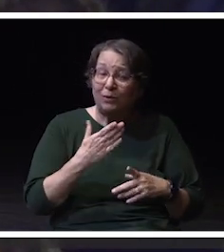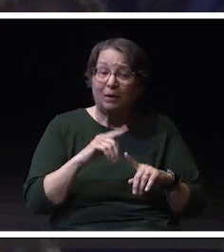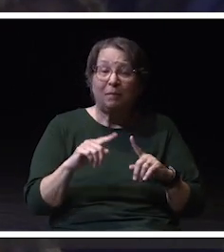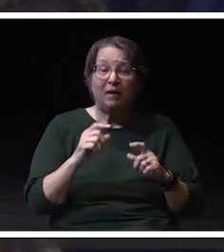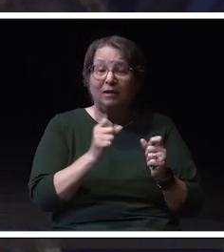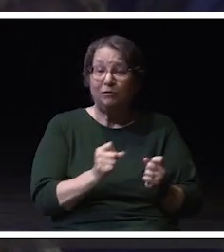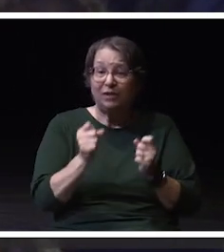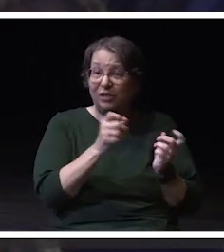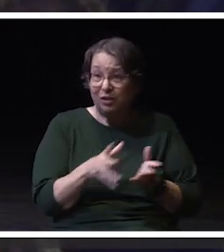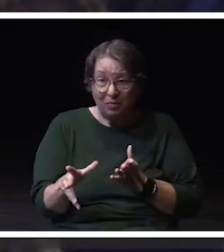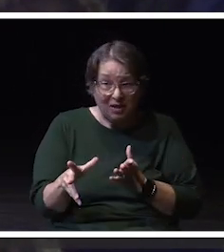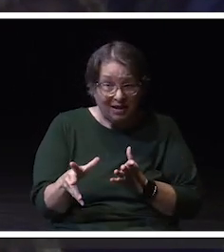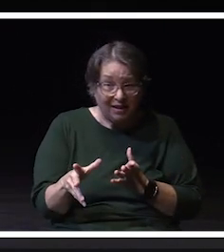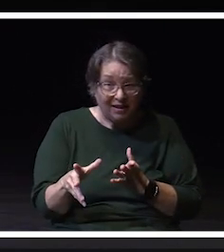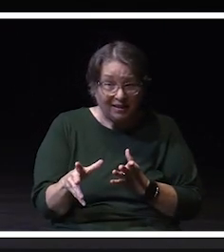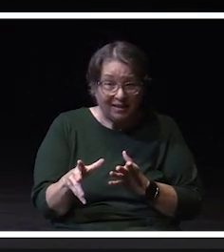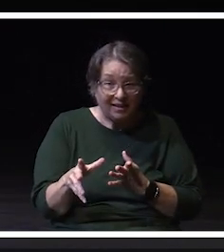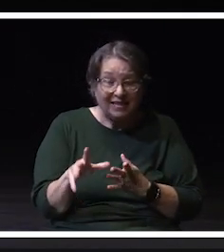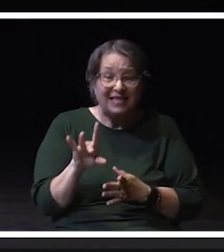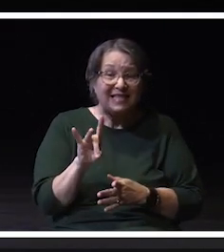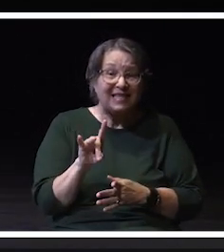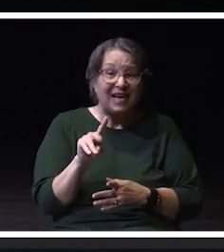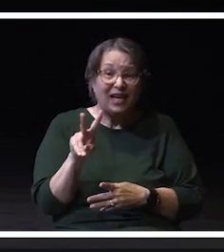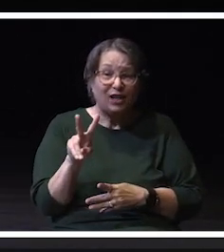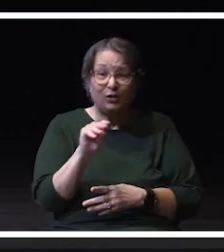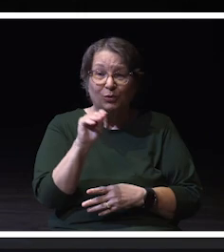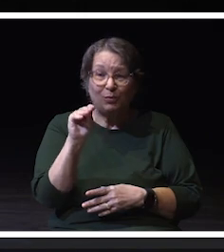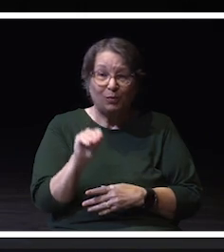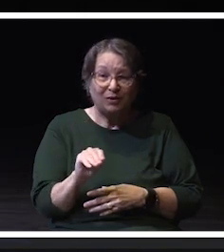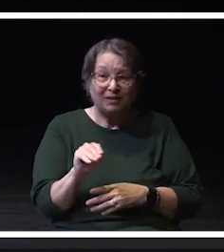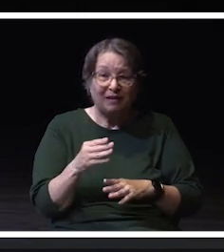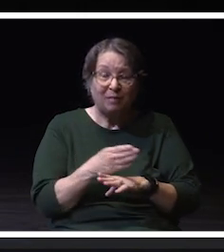is to reach 82% by 2028.